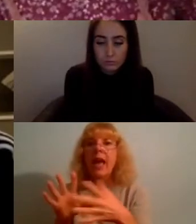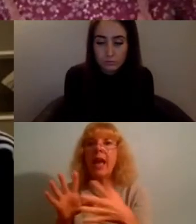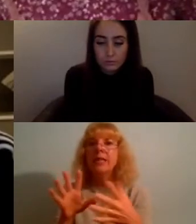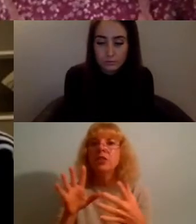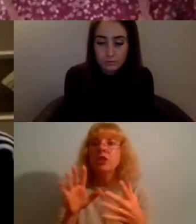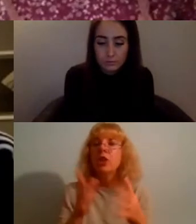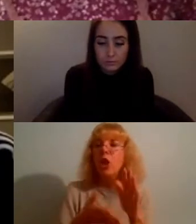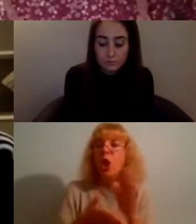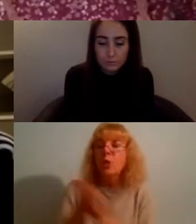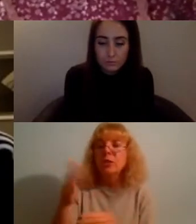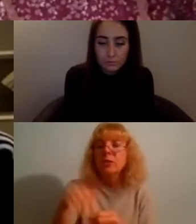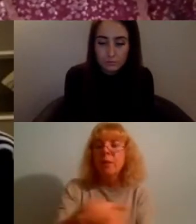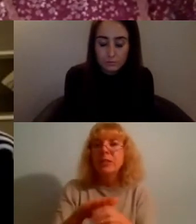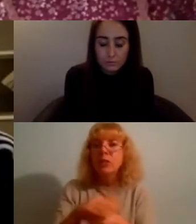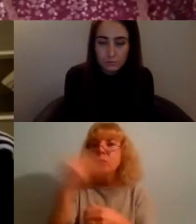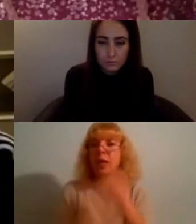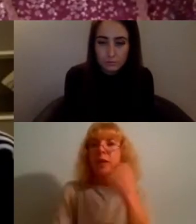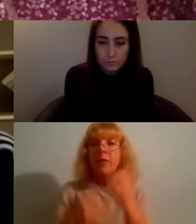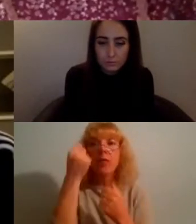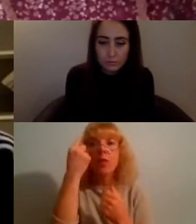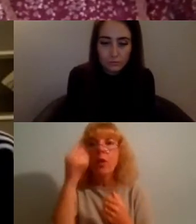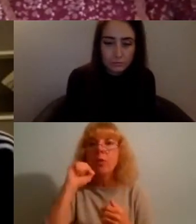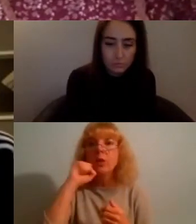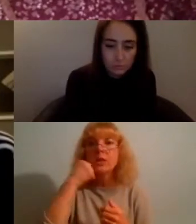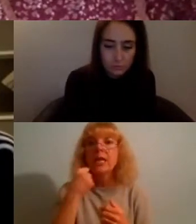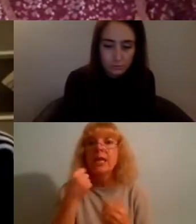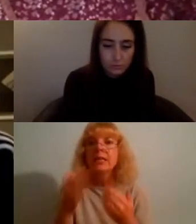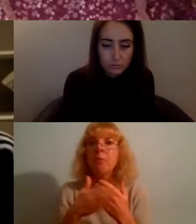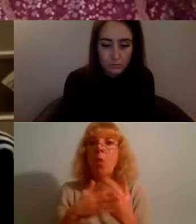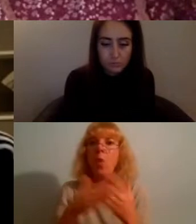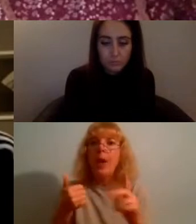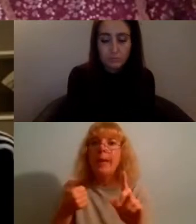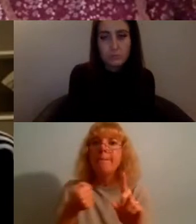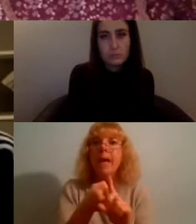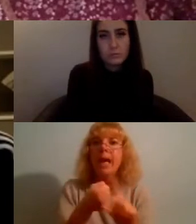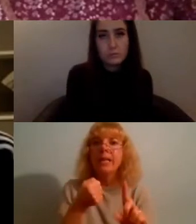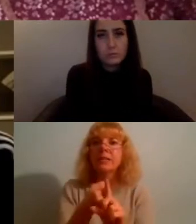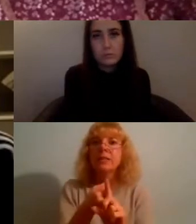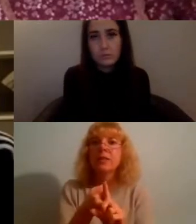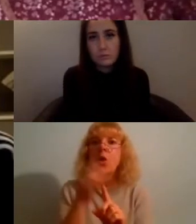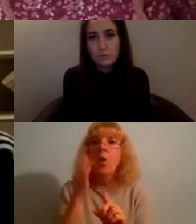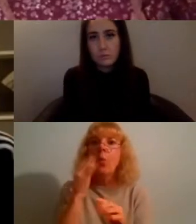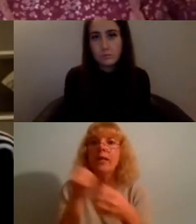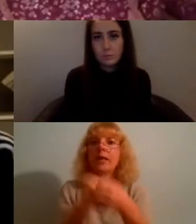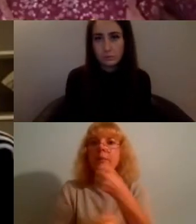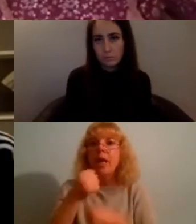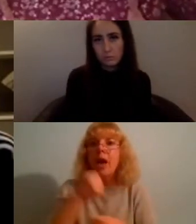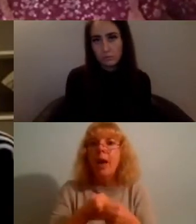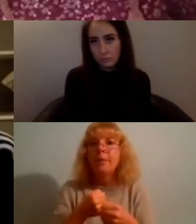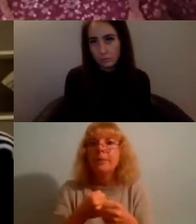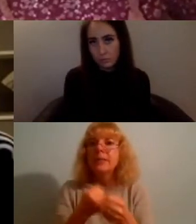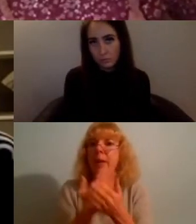i think it's maybe even more impactful when it becomes apparent in smaller spaces or people